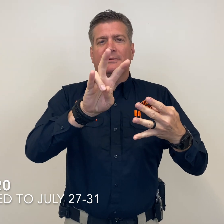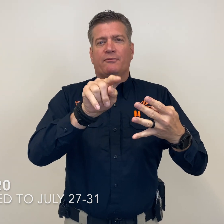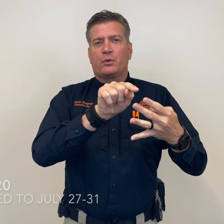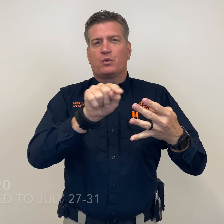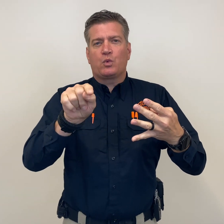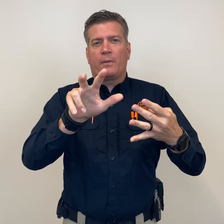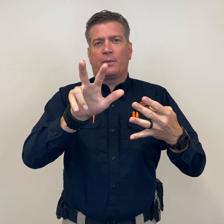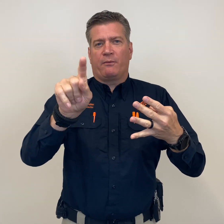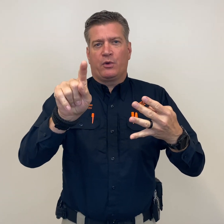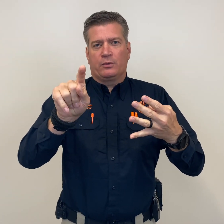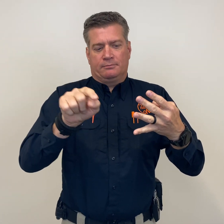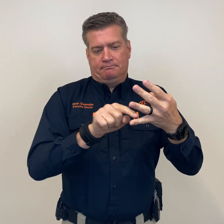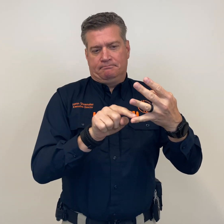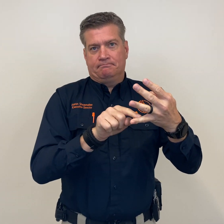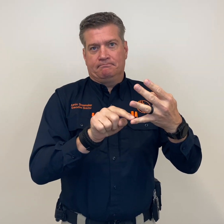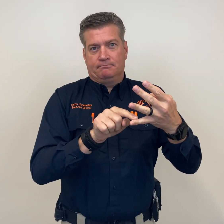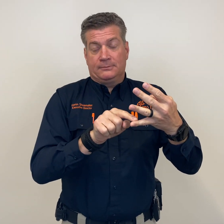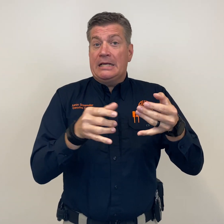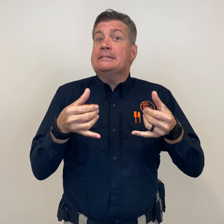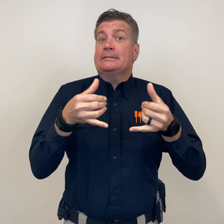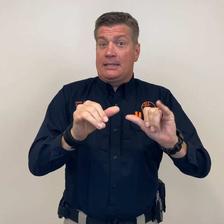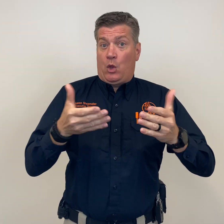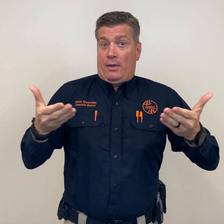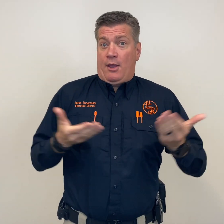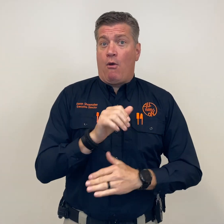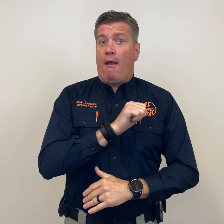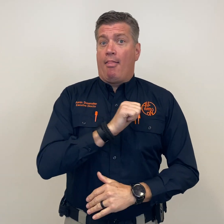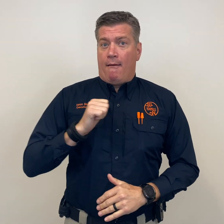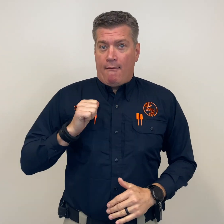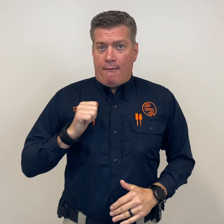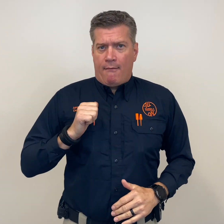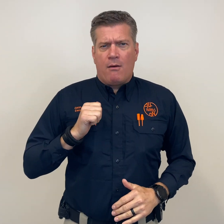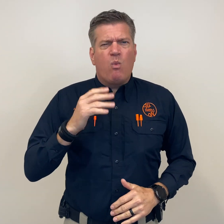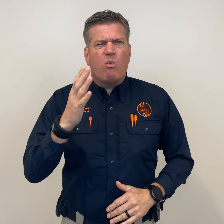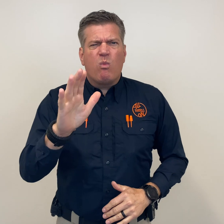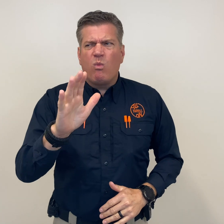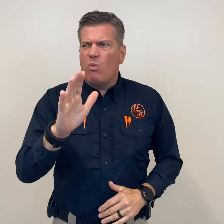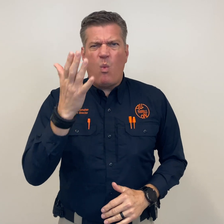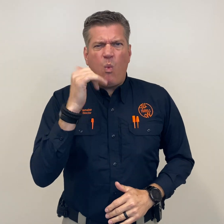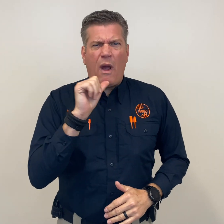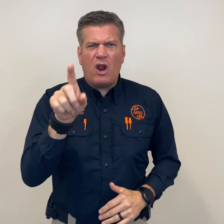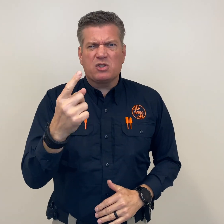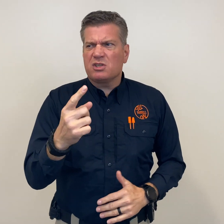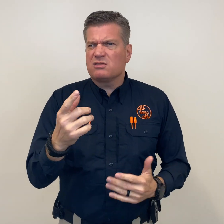July 2020, the 27th to the 31st.